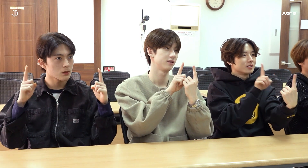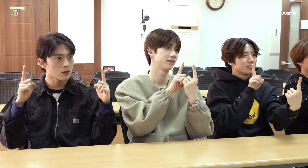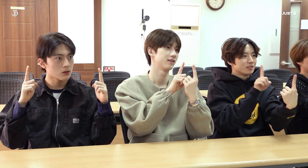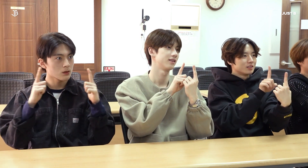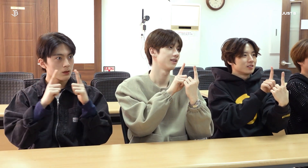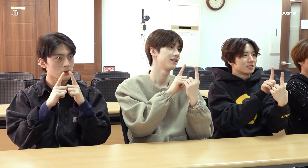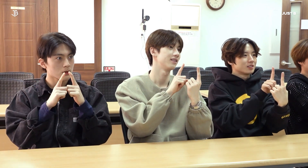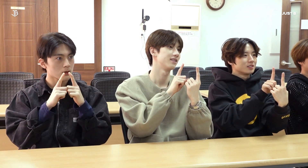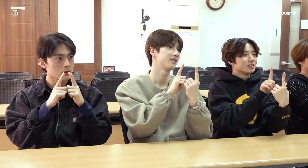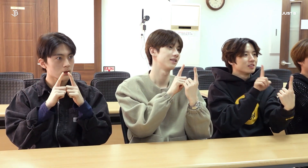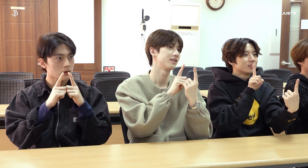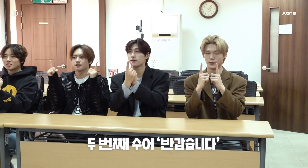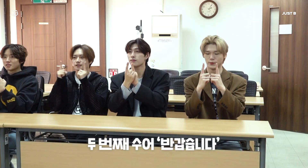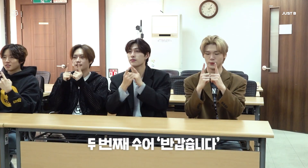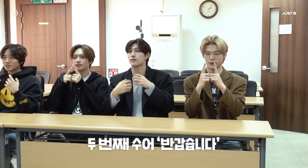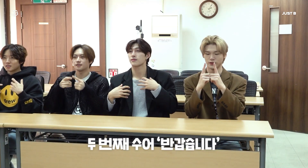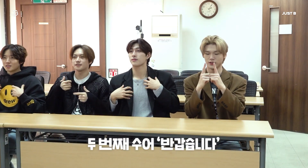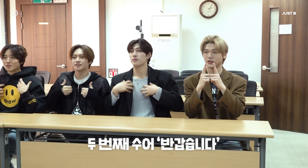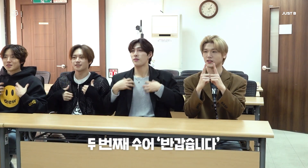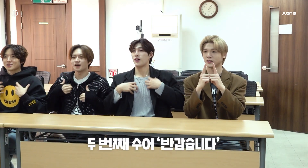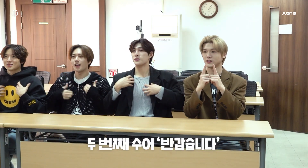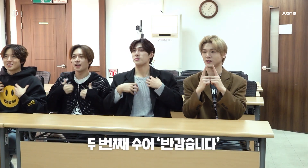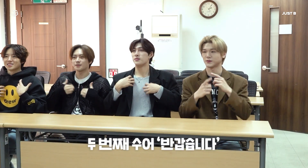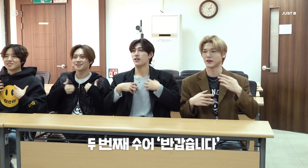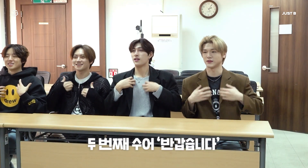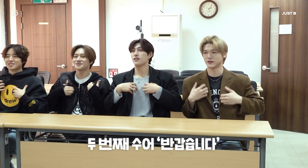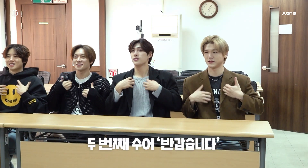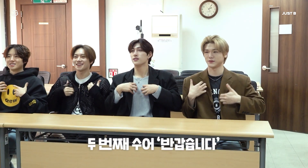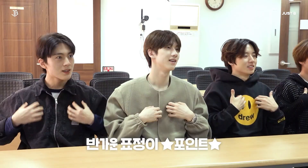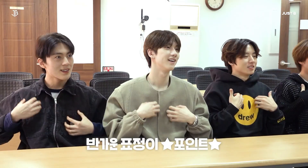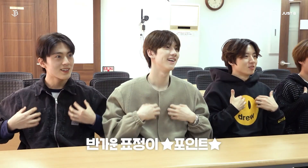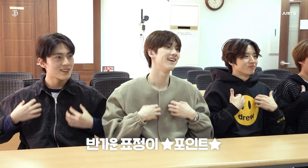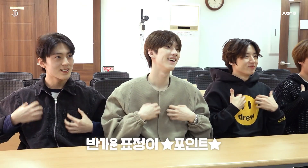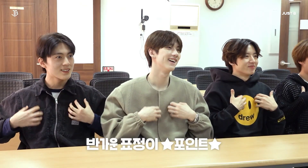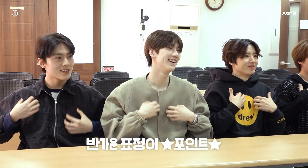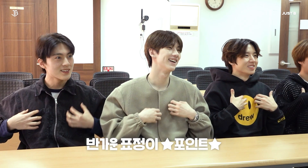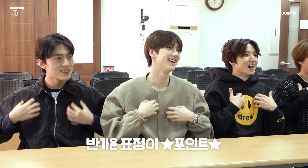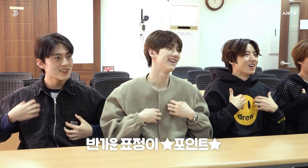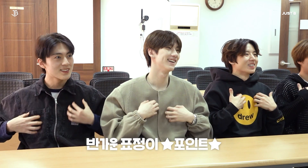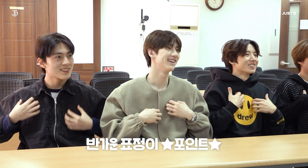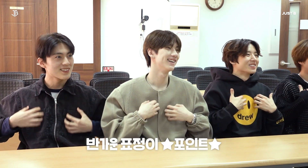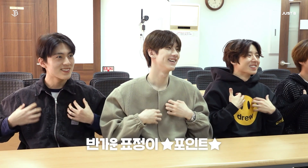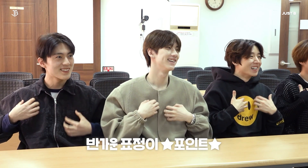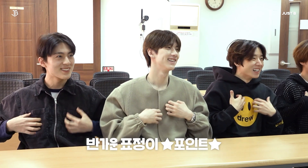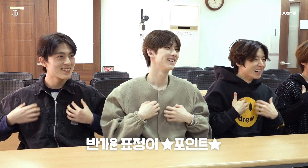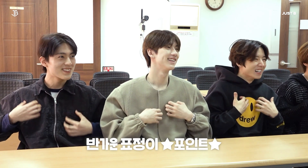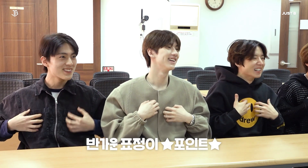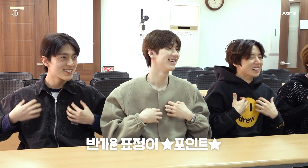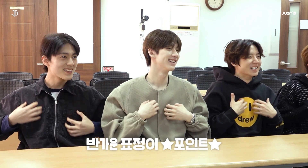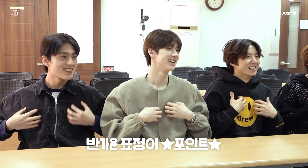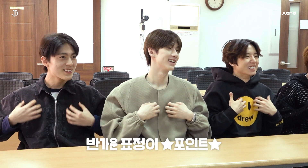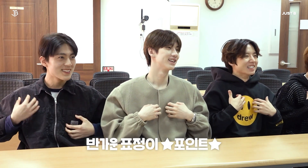People meeting each other [Second sign language 'Nice to meet you'] Nice to meet you [The ★key★ is making a happy face] Look happier